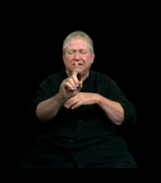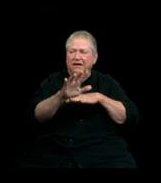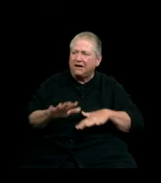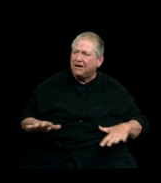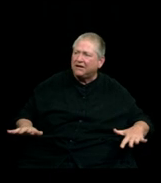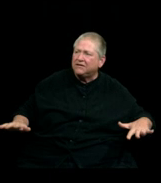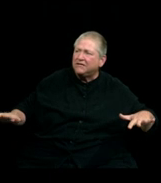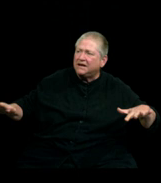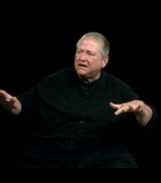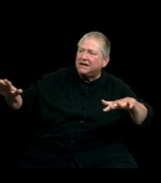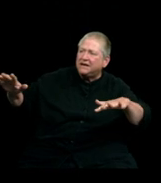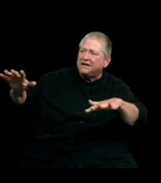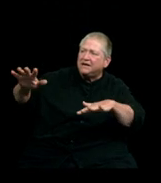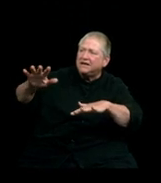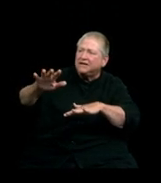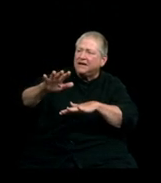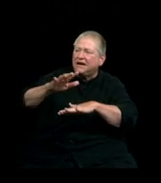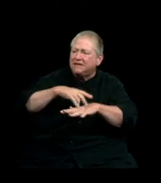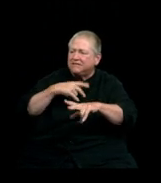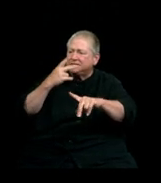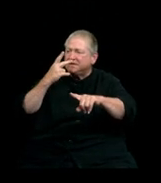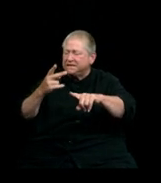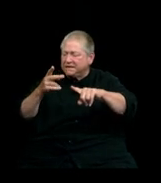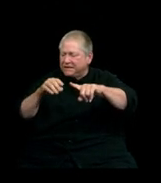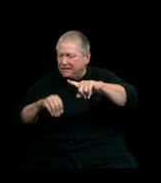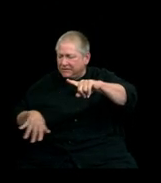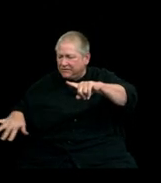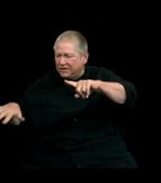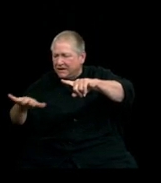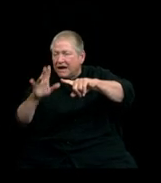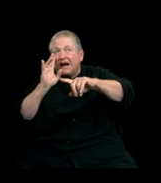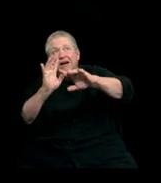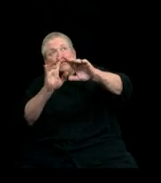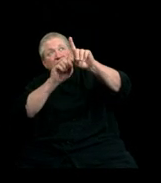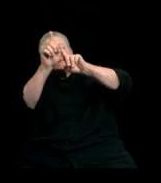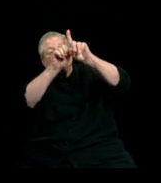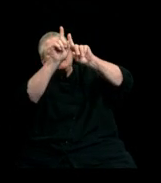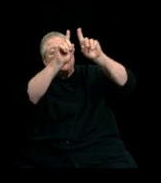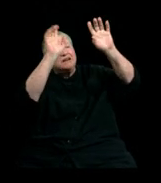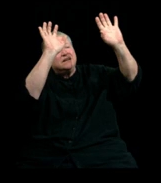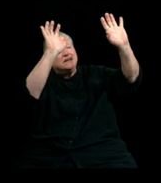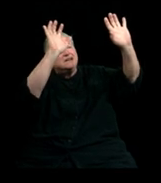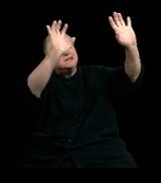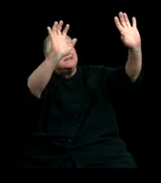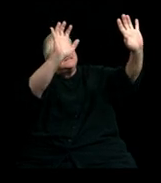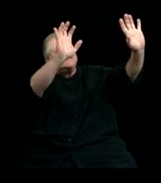Feet are solid on the ground Stars shine their light down